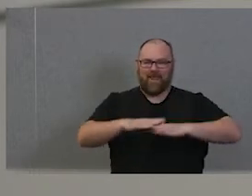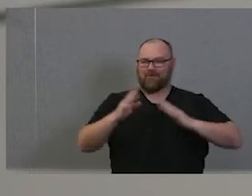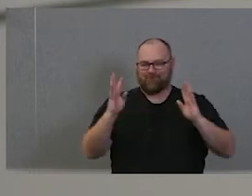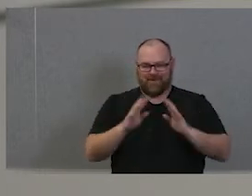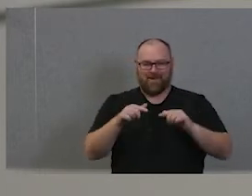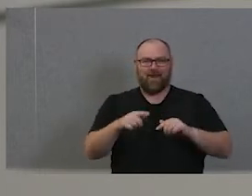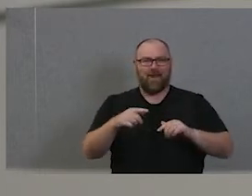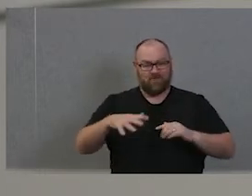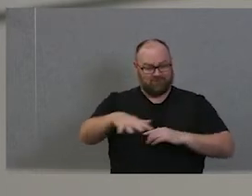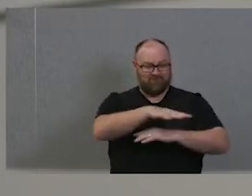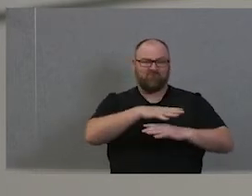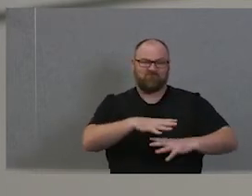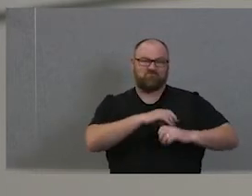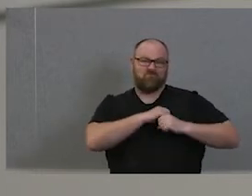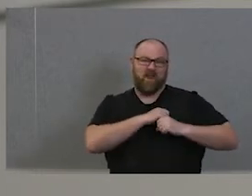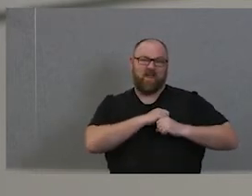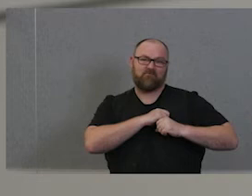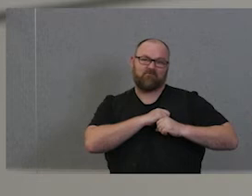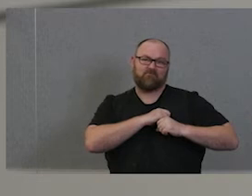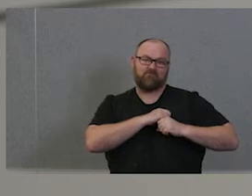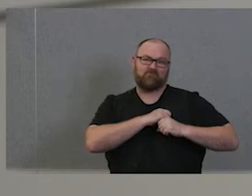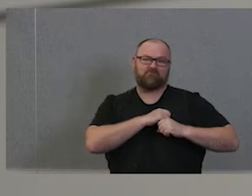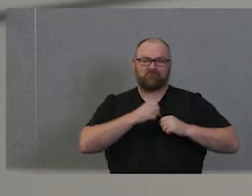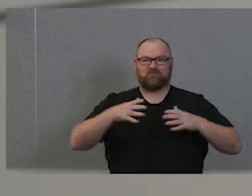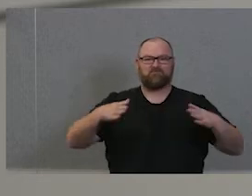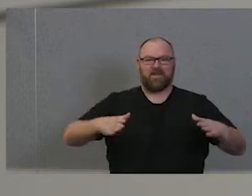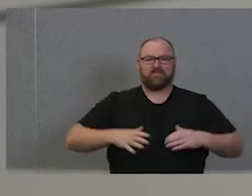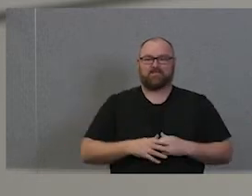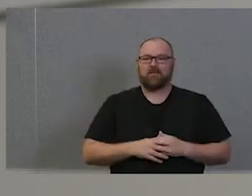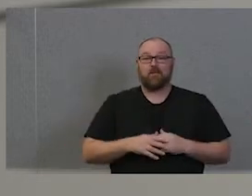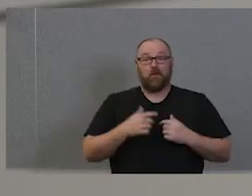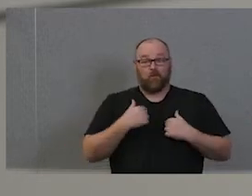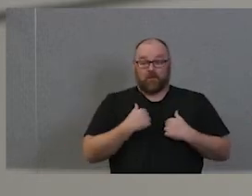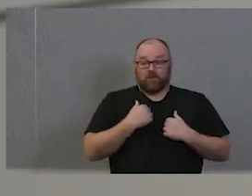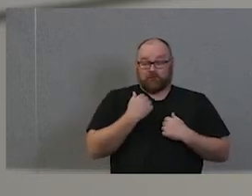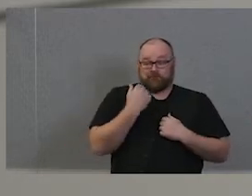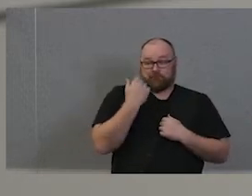space. And we had a change of government just the other day and